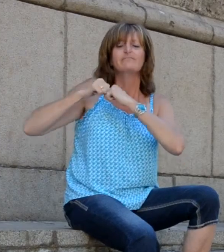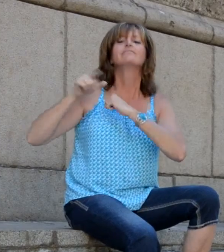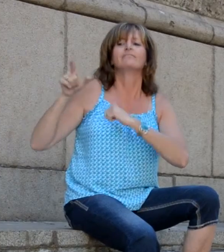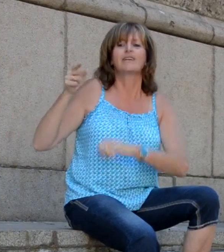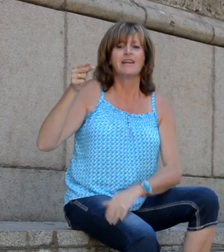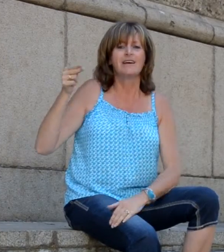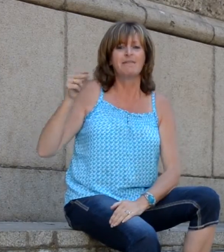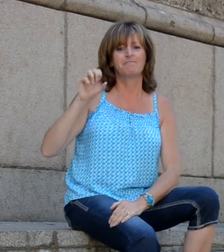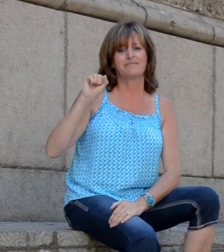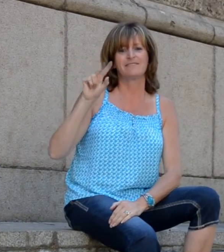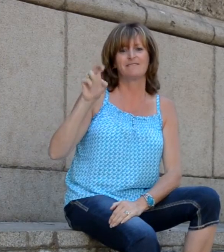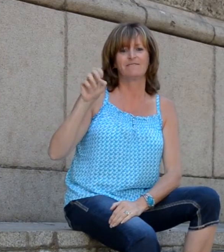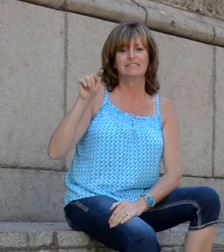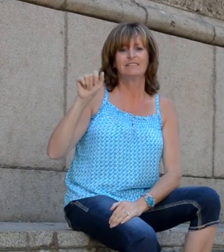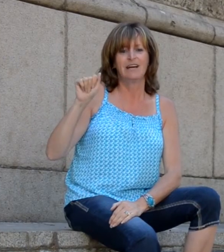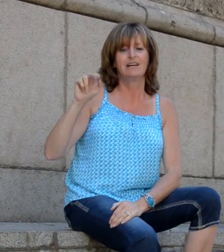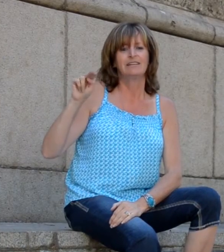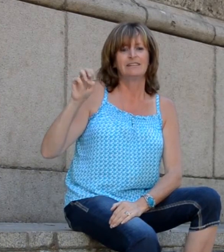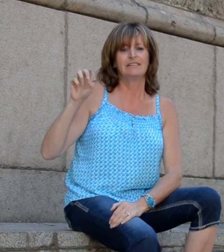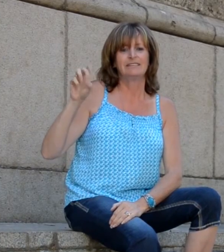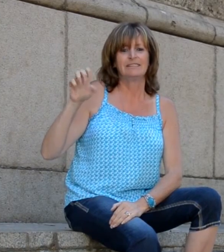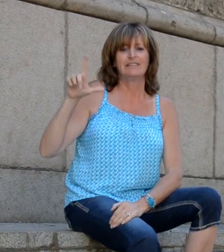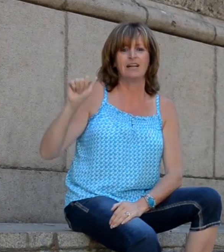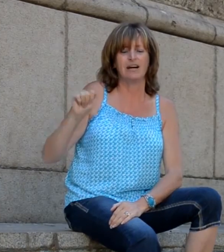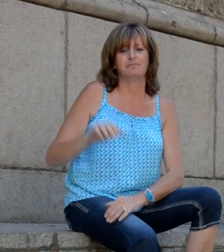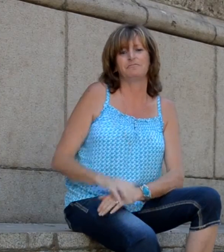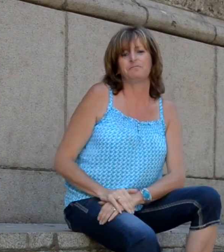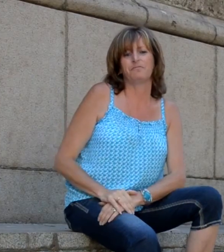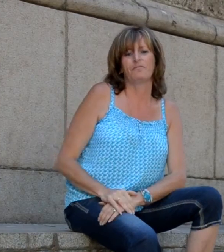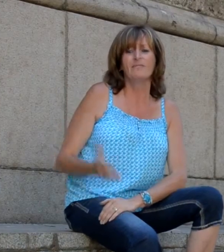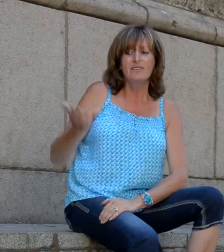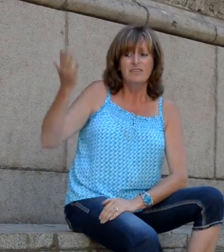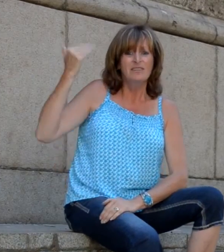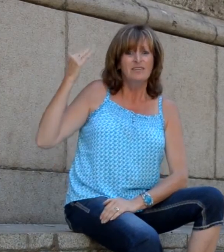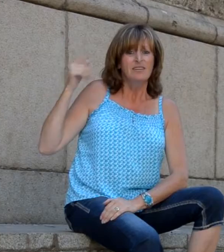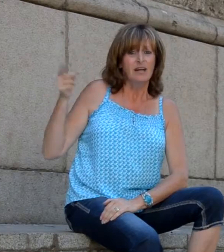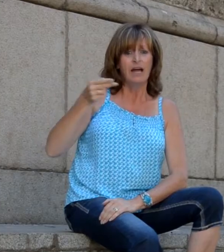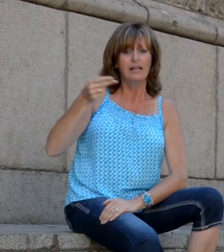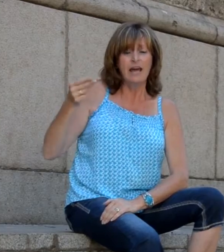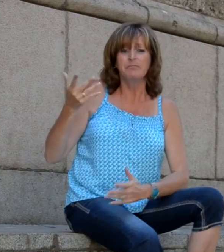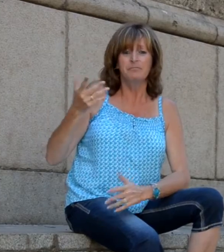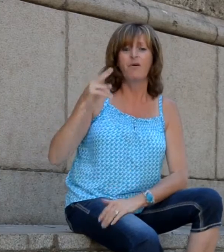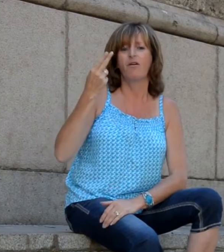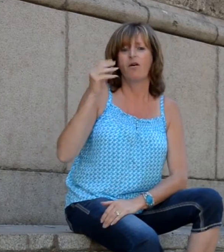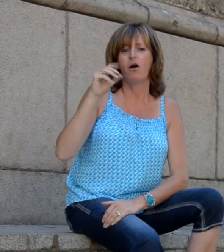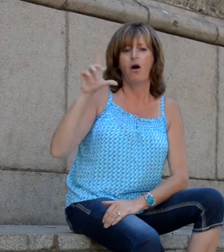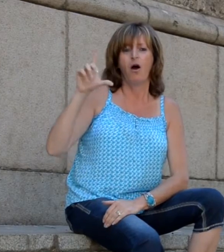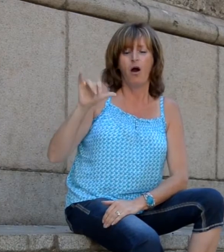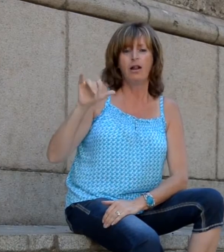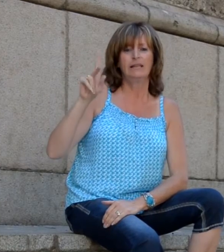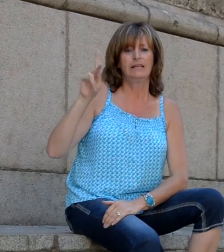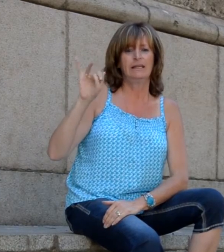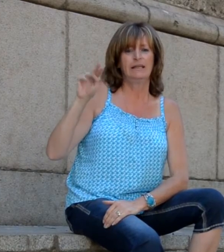1950 when the Communist party decided to restore the church and rename it to Sveta Nedelya.